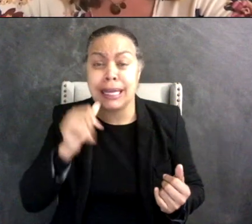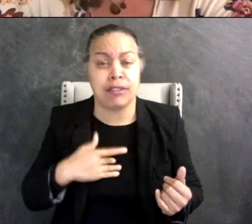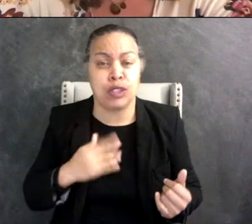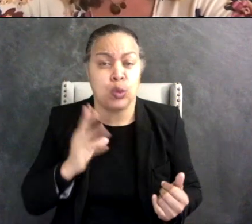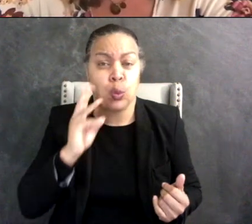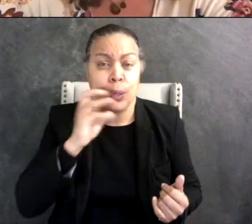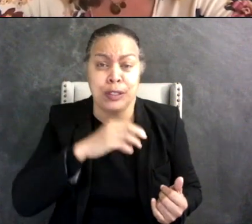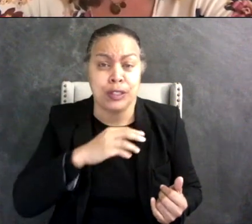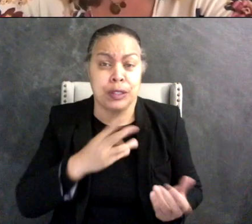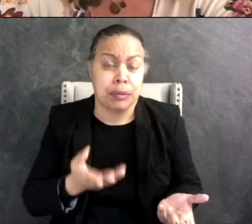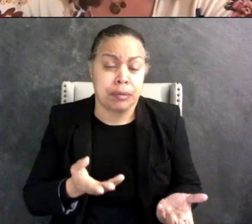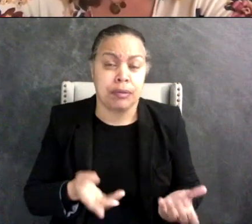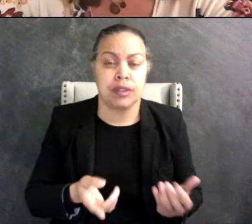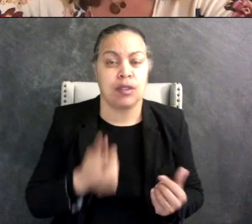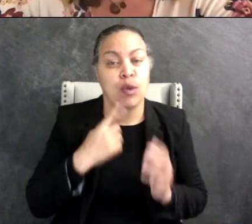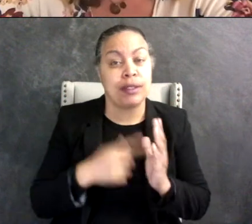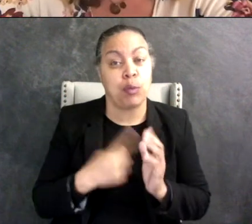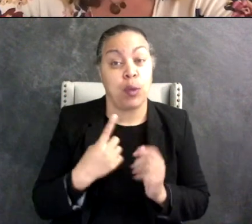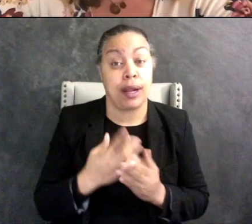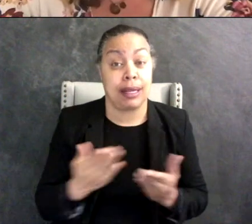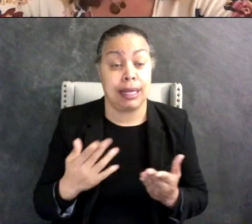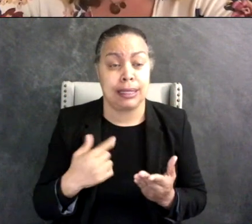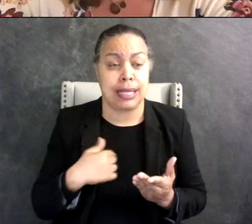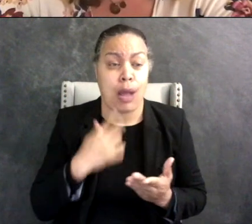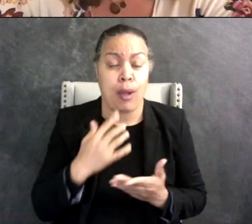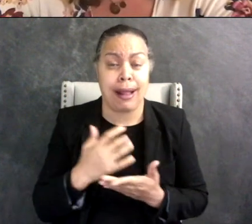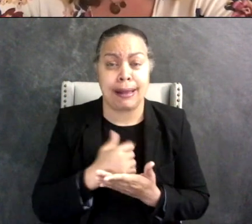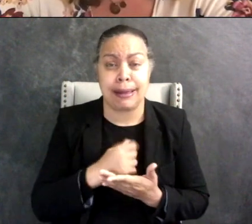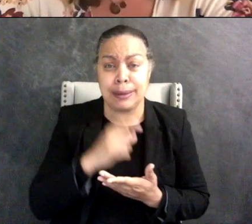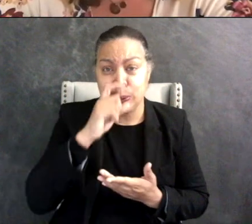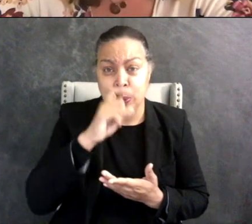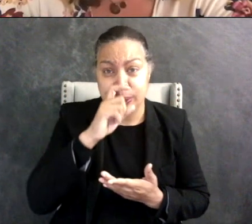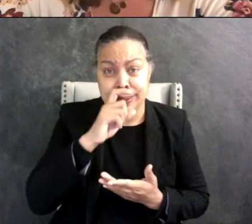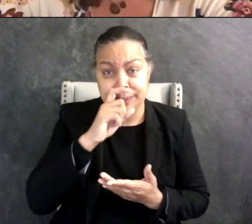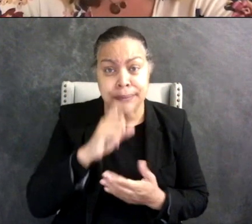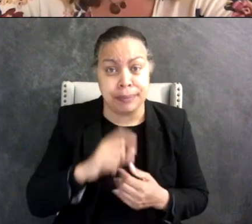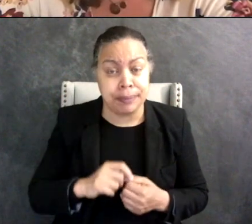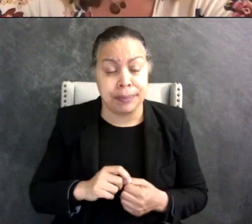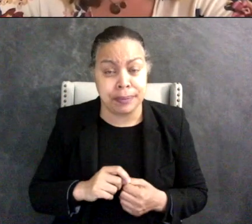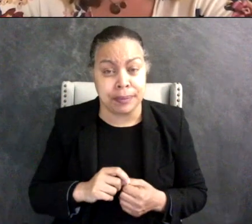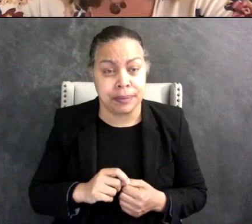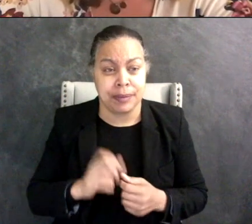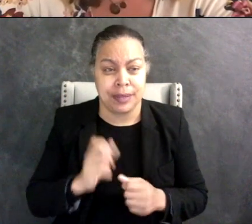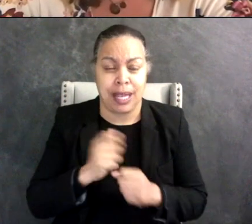One of my things that I did is I would collect dolls and make these elaborate doll houses and